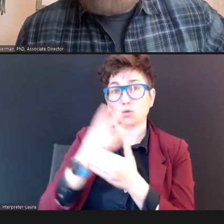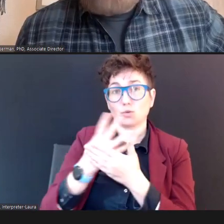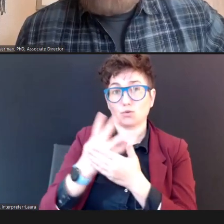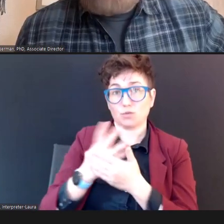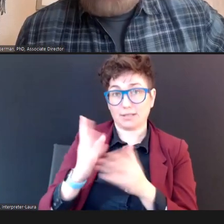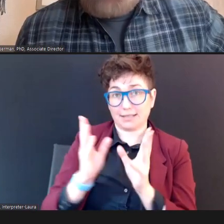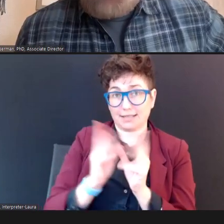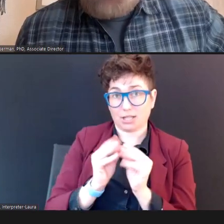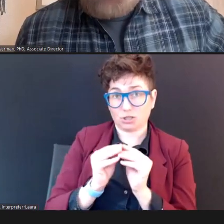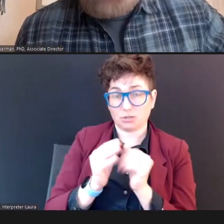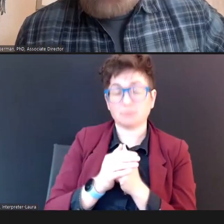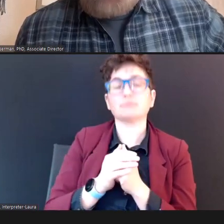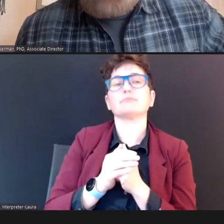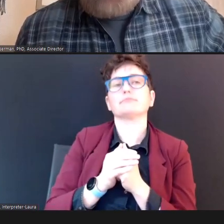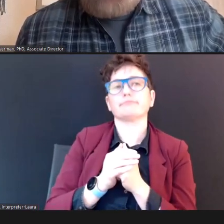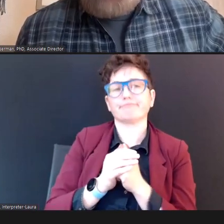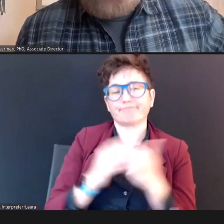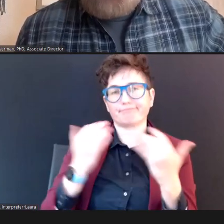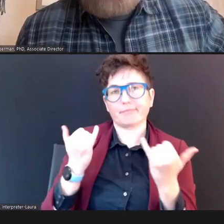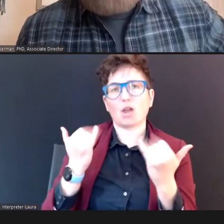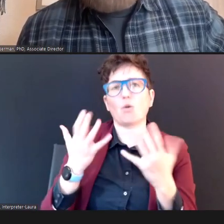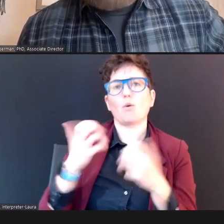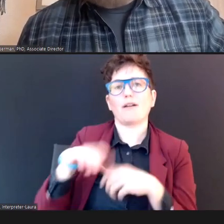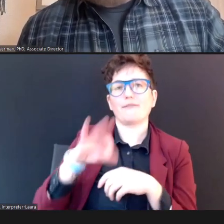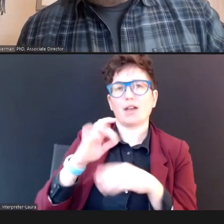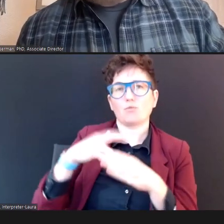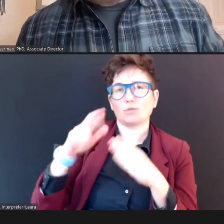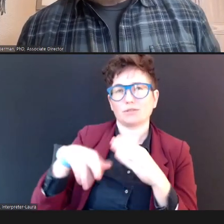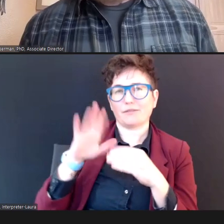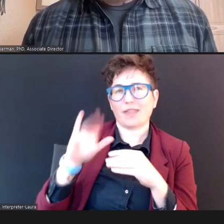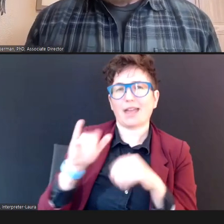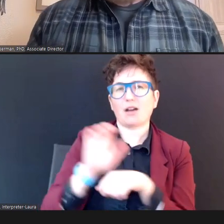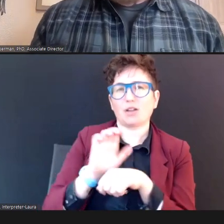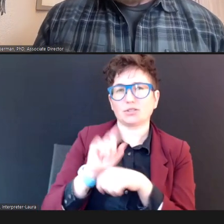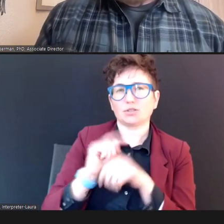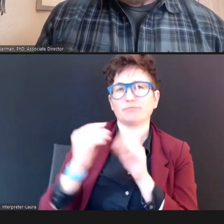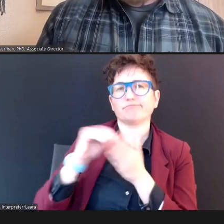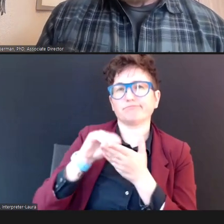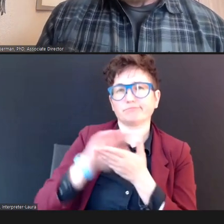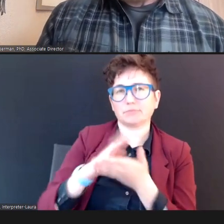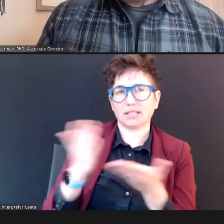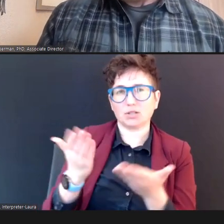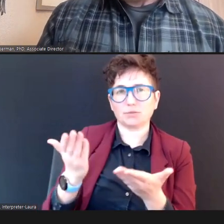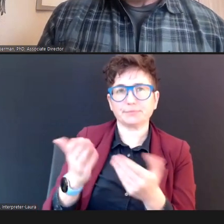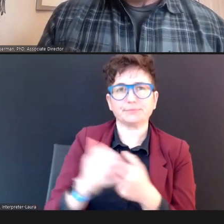the results of that consultation, and record them here, then once the